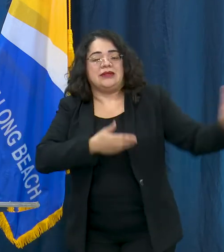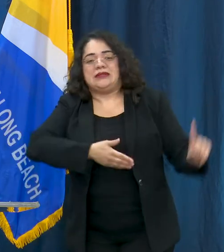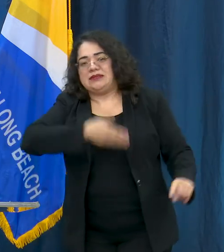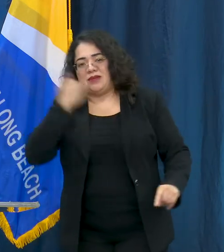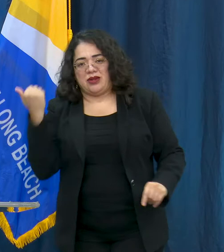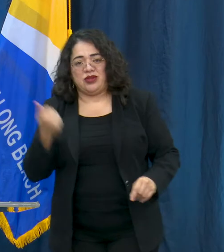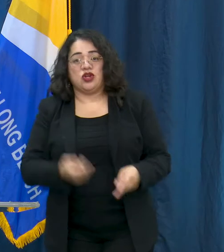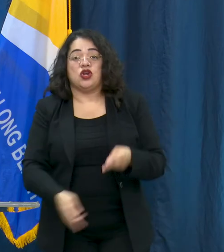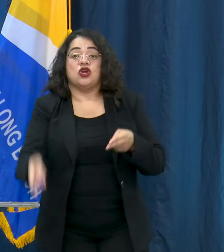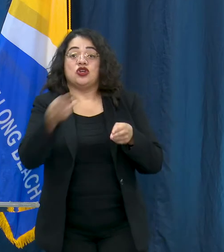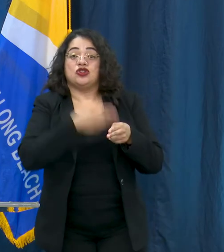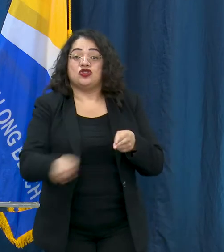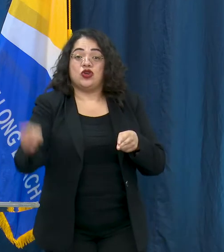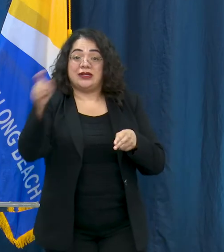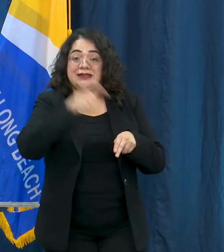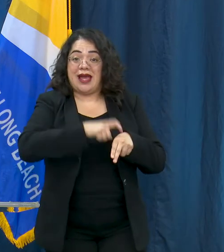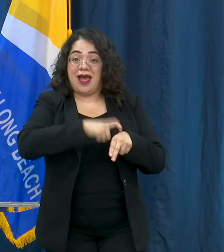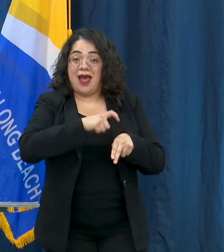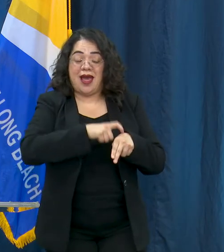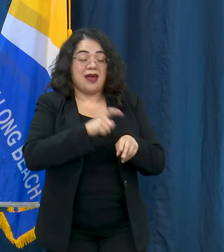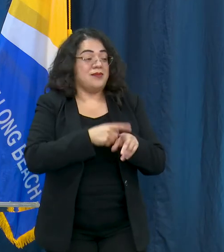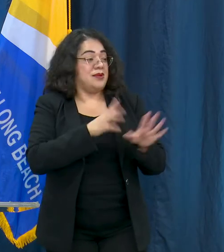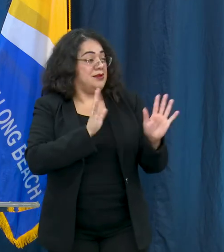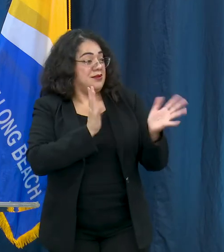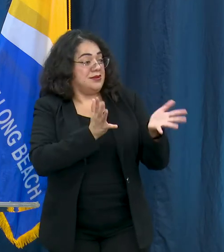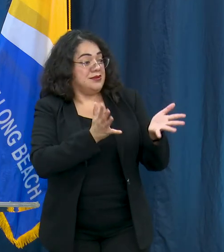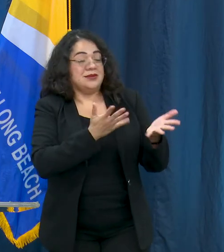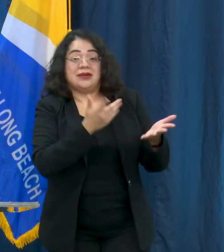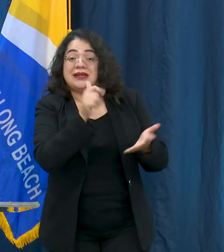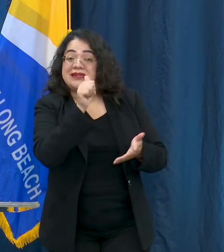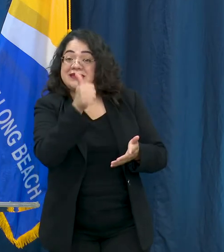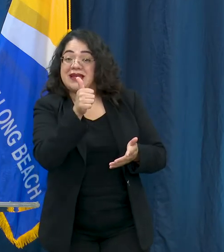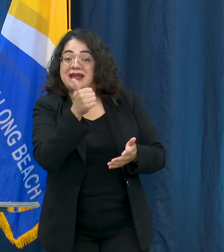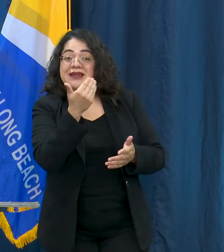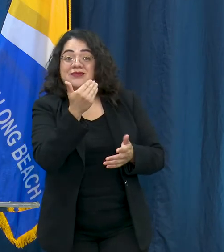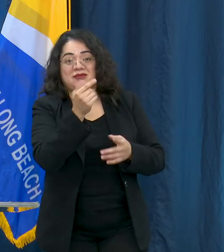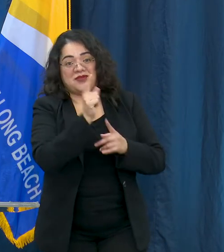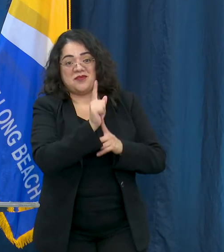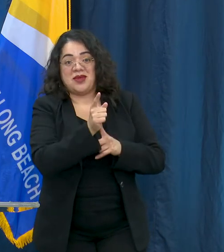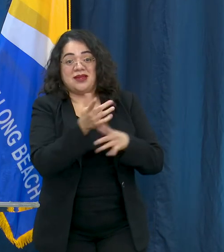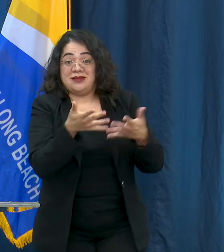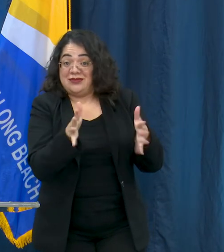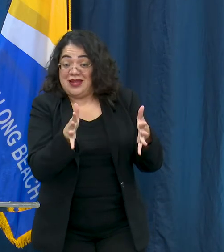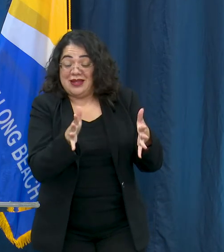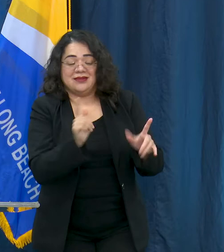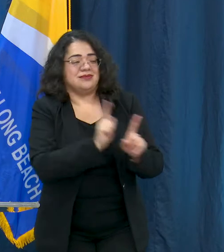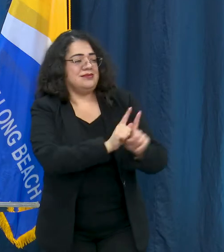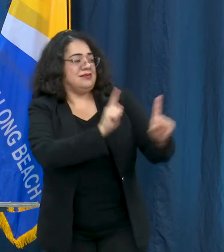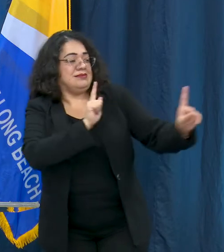if you can limit your interactions if possible to 10 or 15 minutes with other people who aren't in your